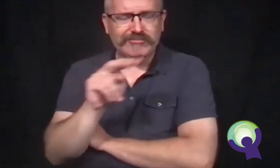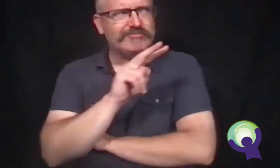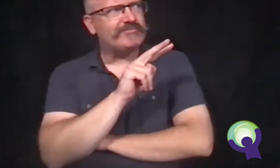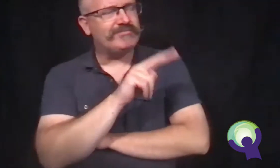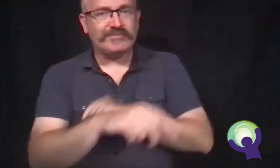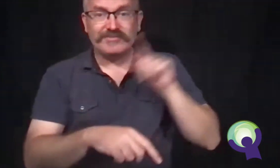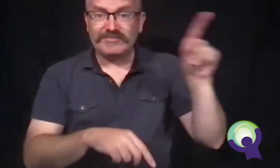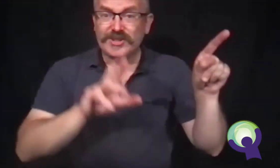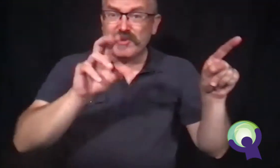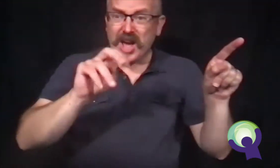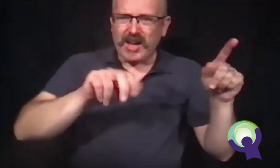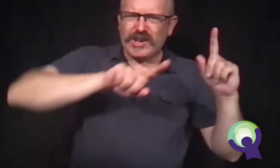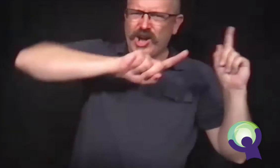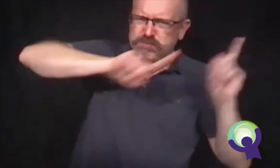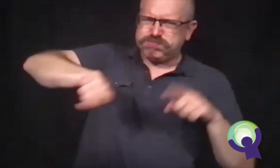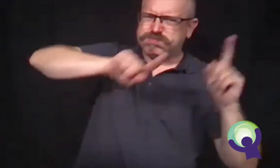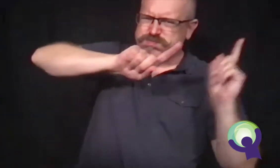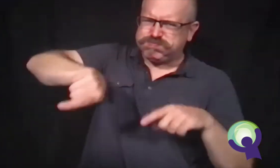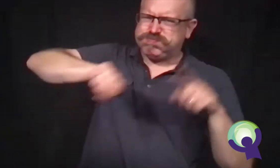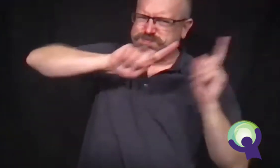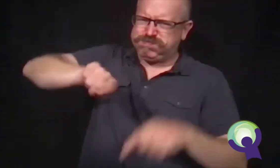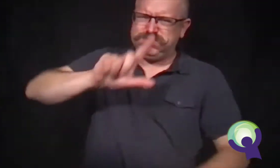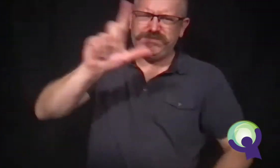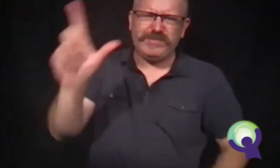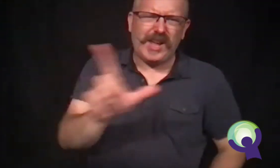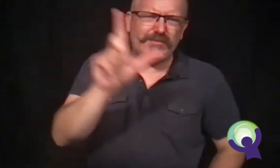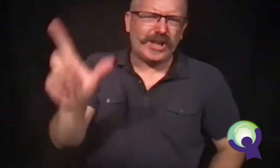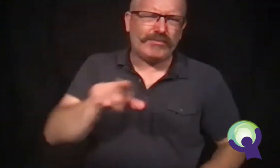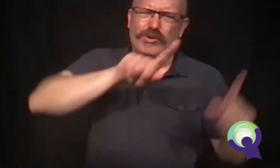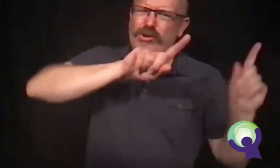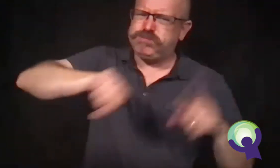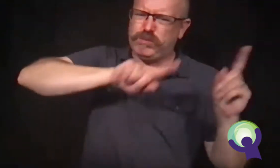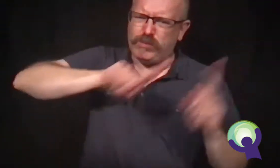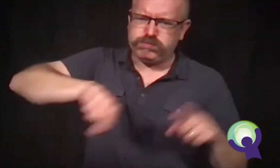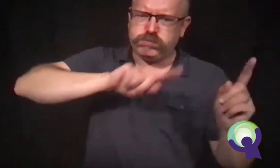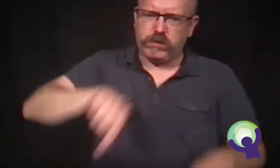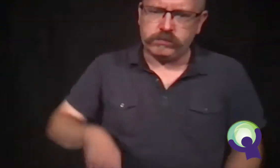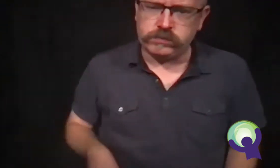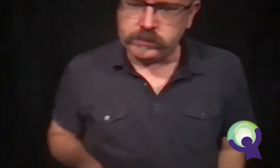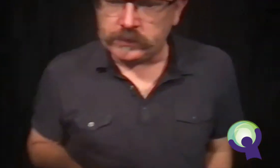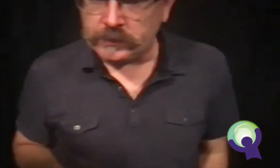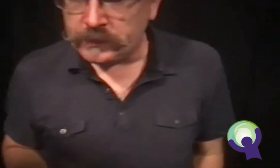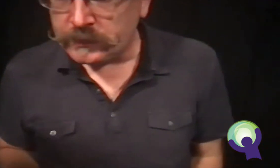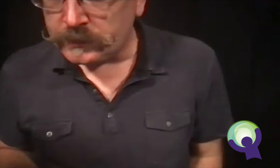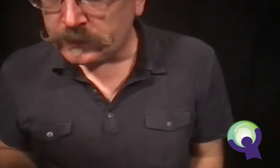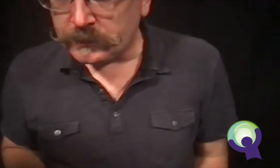Mrs. Scott looked at Ron. She'd thought about all the times that Ron came into the library